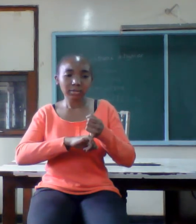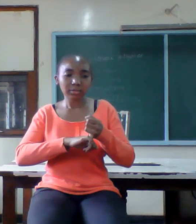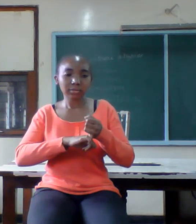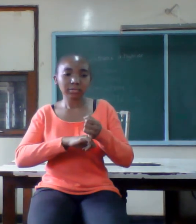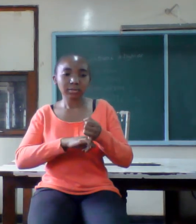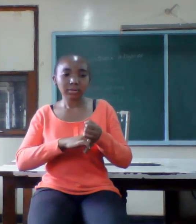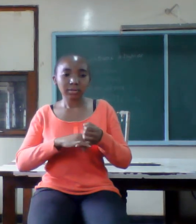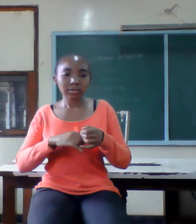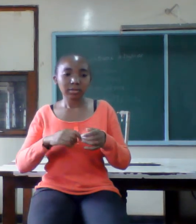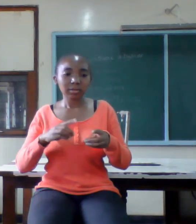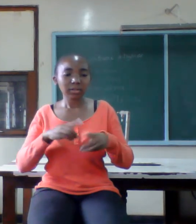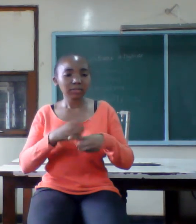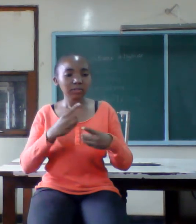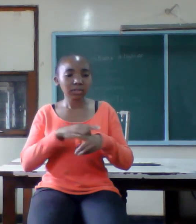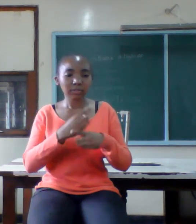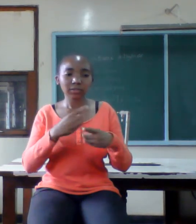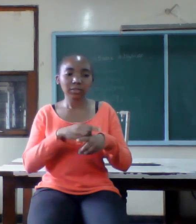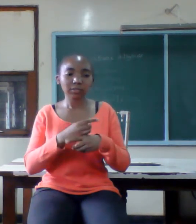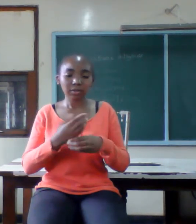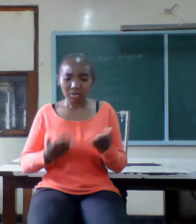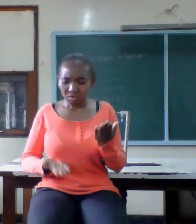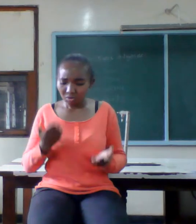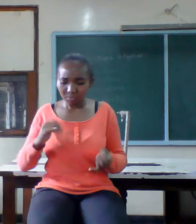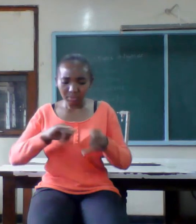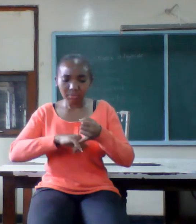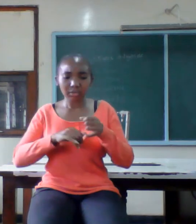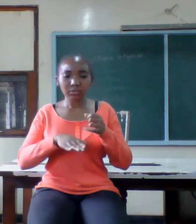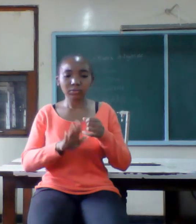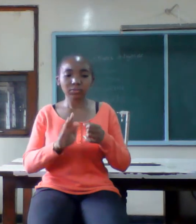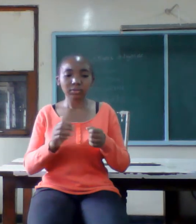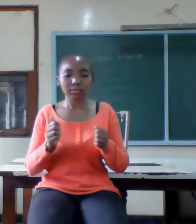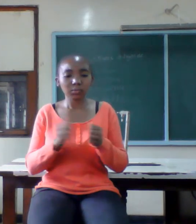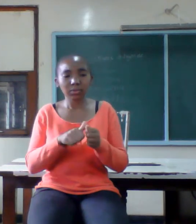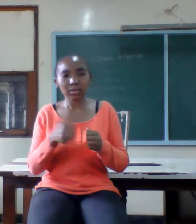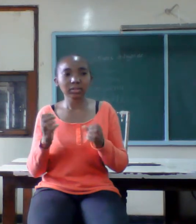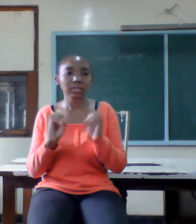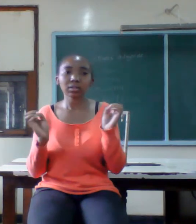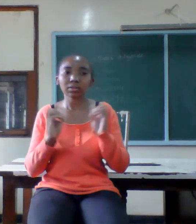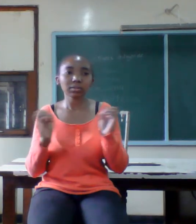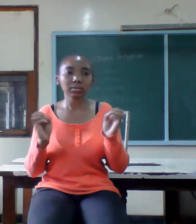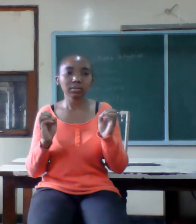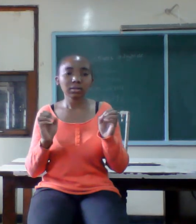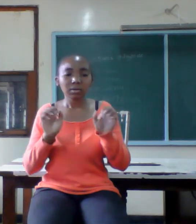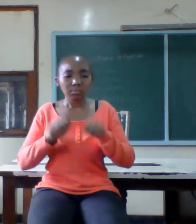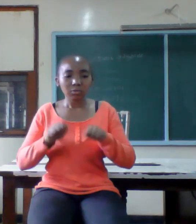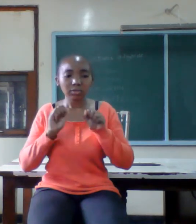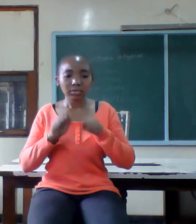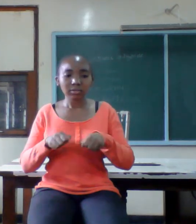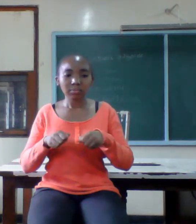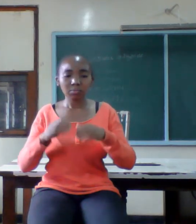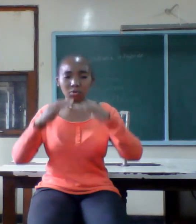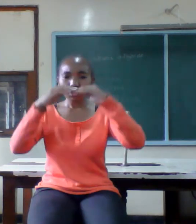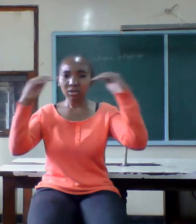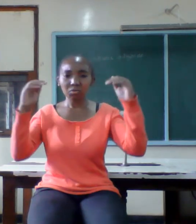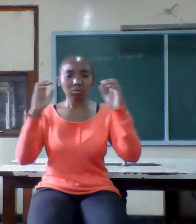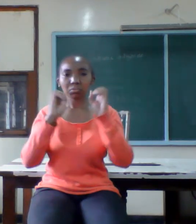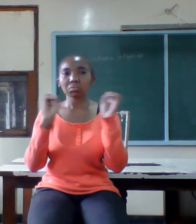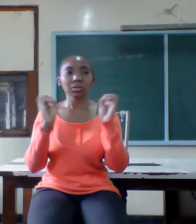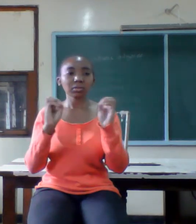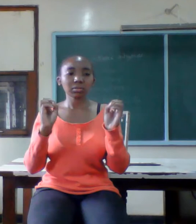don't compare your marriage with anyone else we can never be equal some will be far some behind